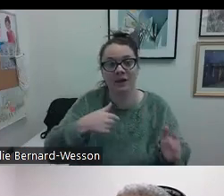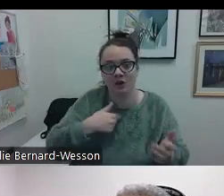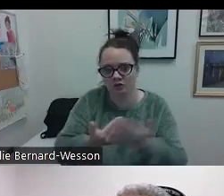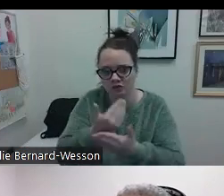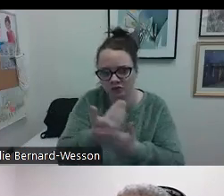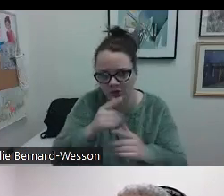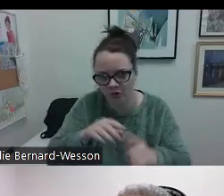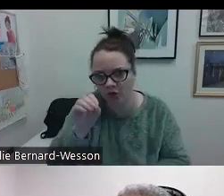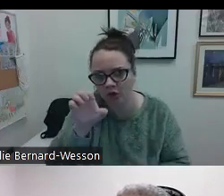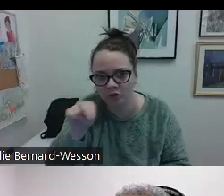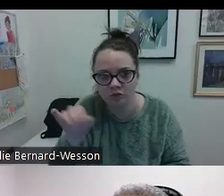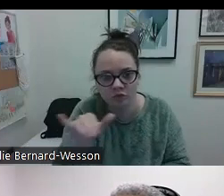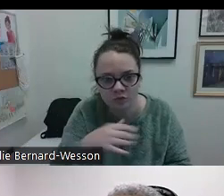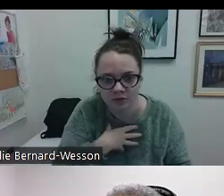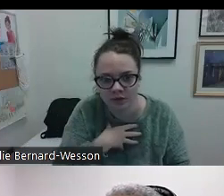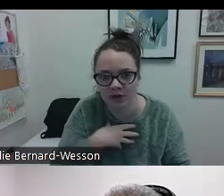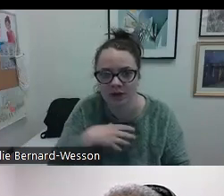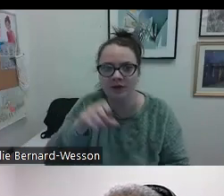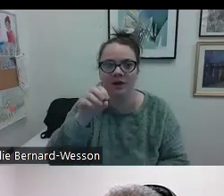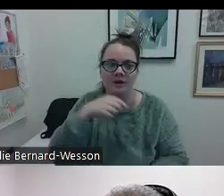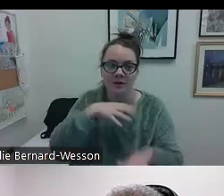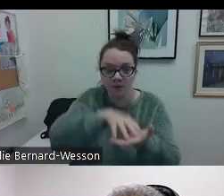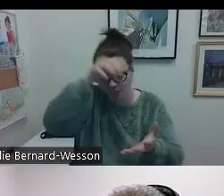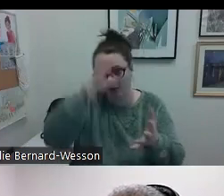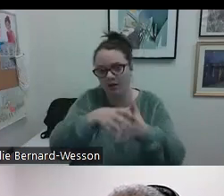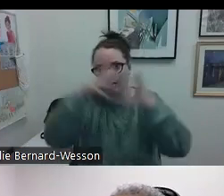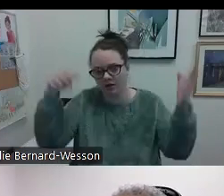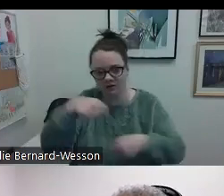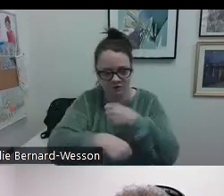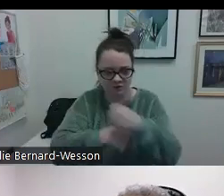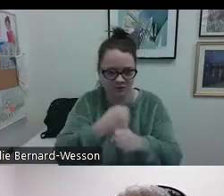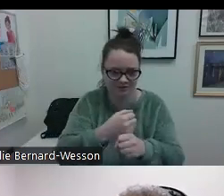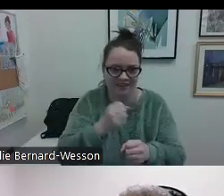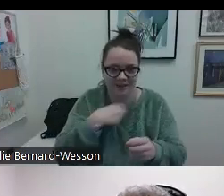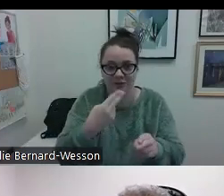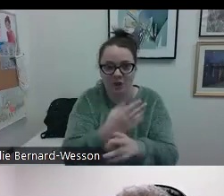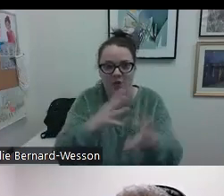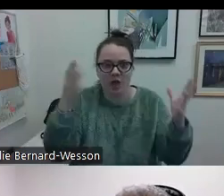emotions that came out of that I stored for later use.